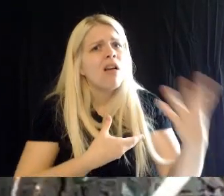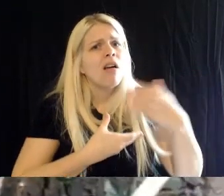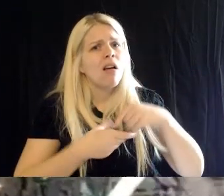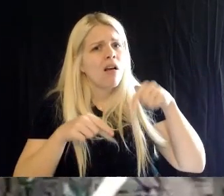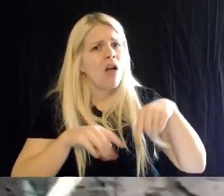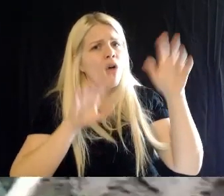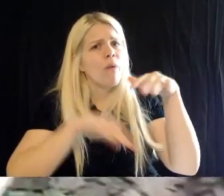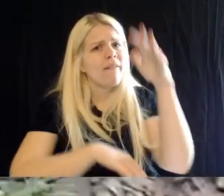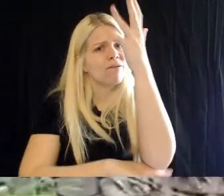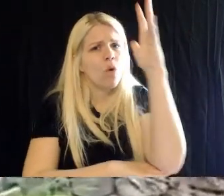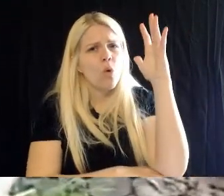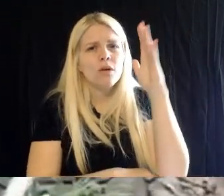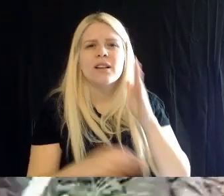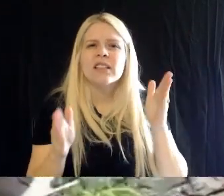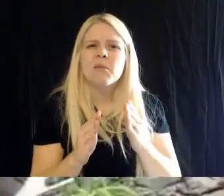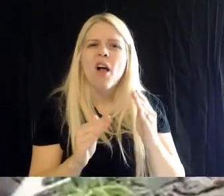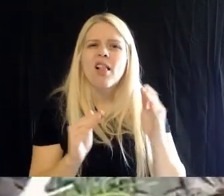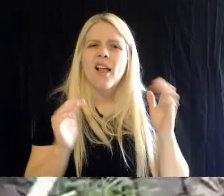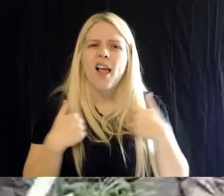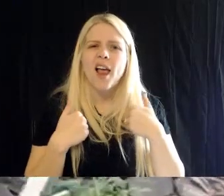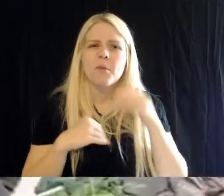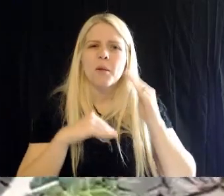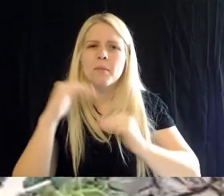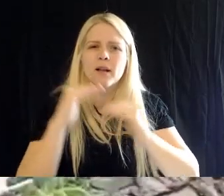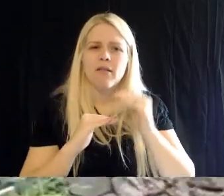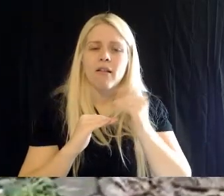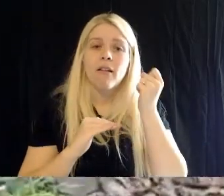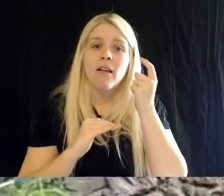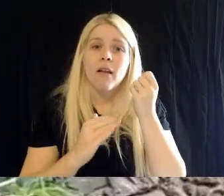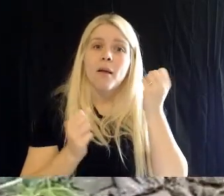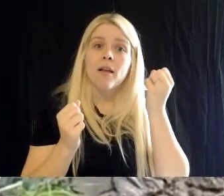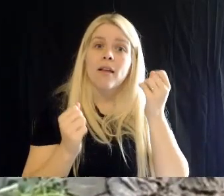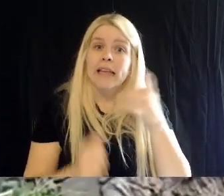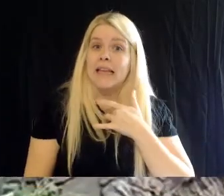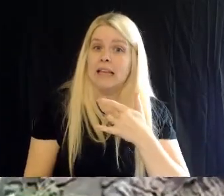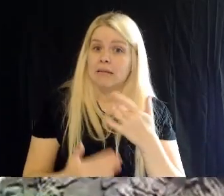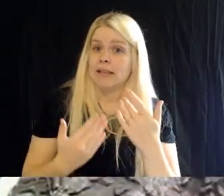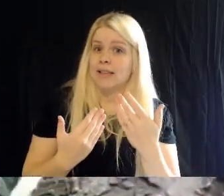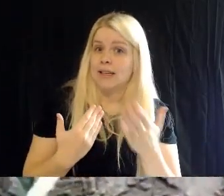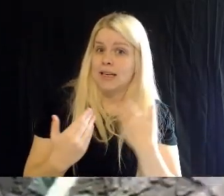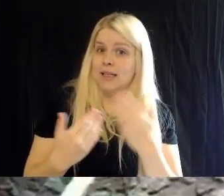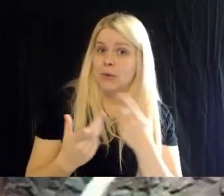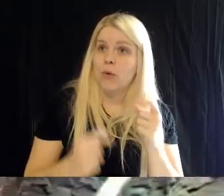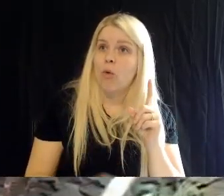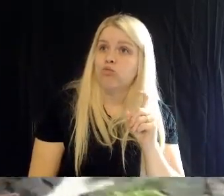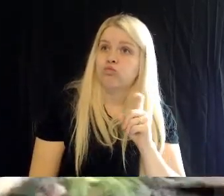small animal building. It's easy to miss, as you make your way through SAB,